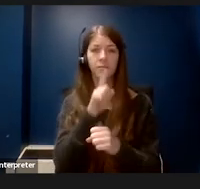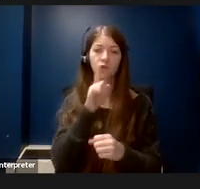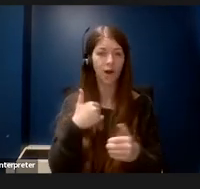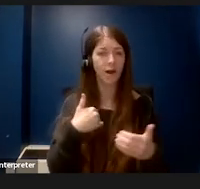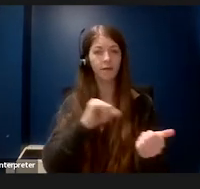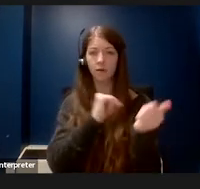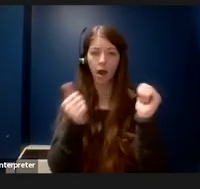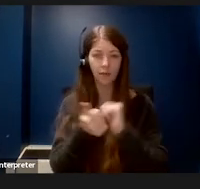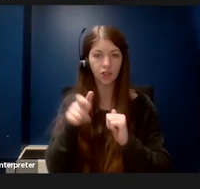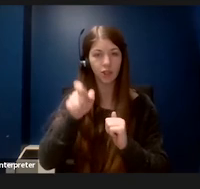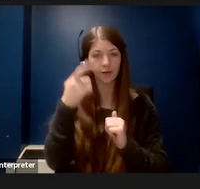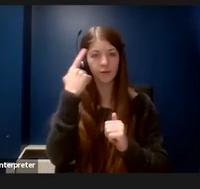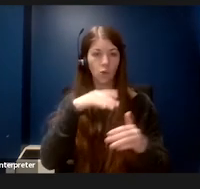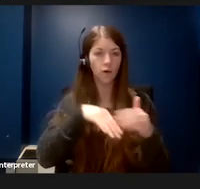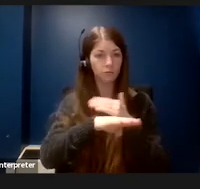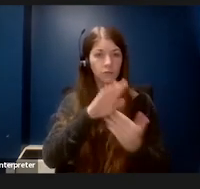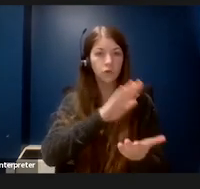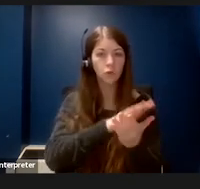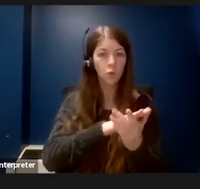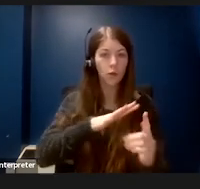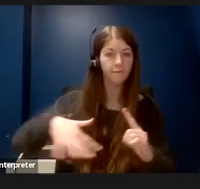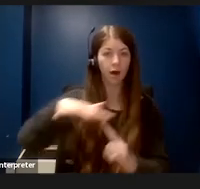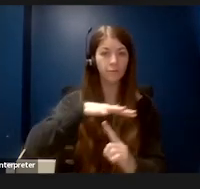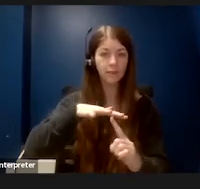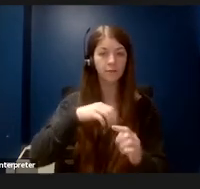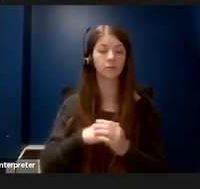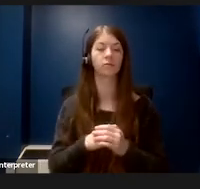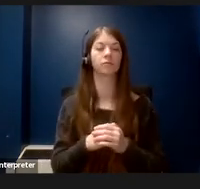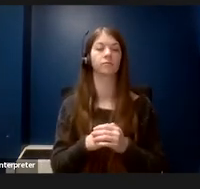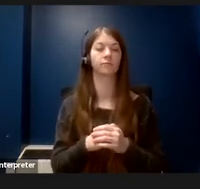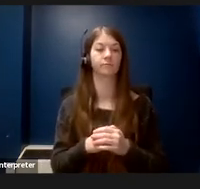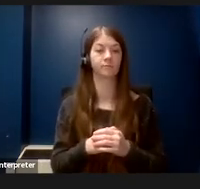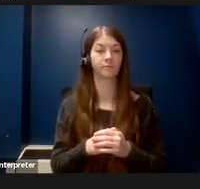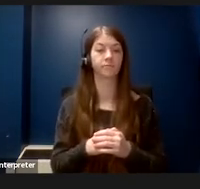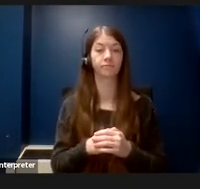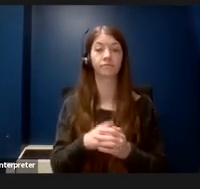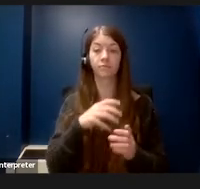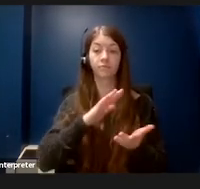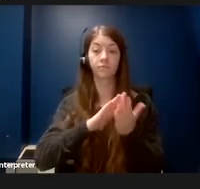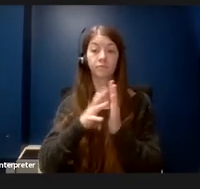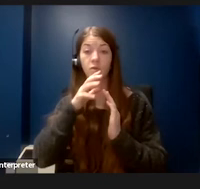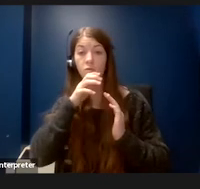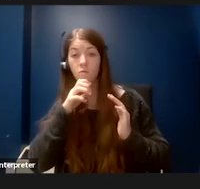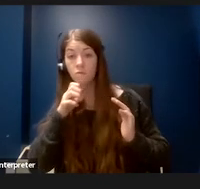to access my school environment, and as I got older I became more involved in this process,